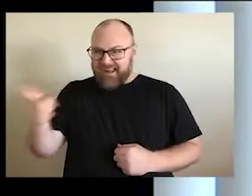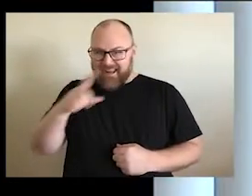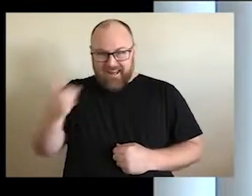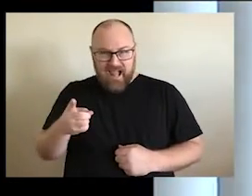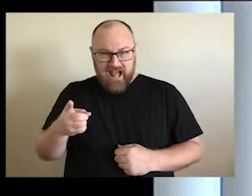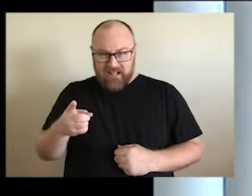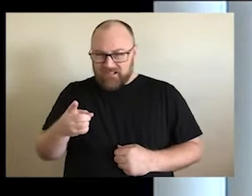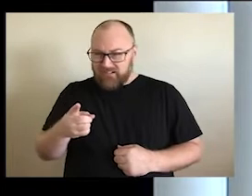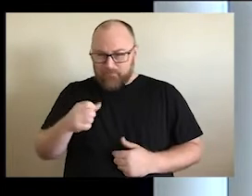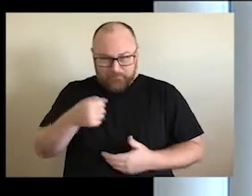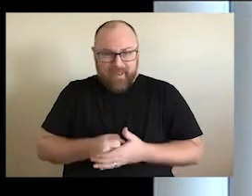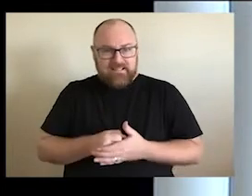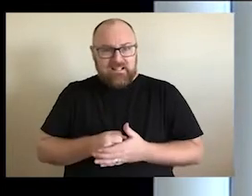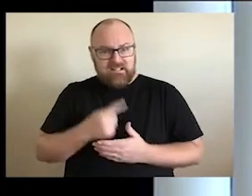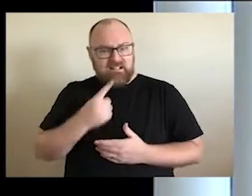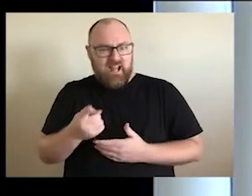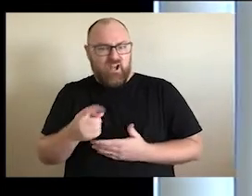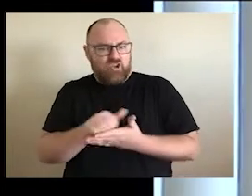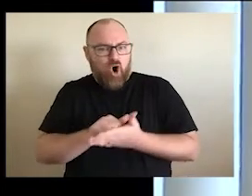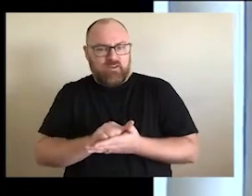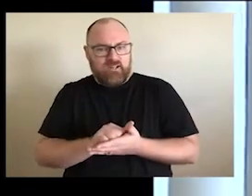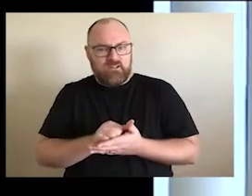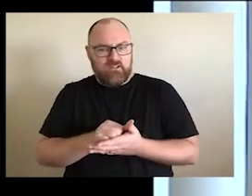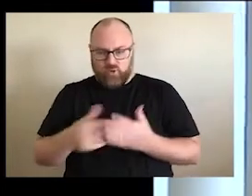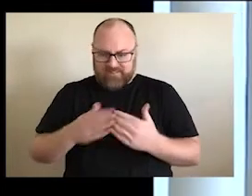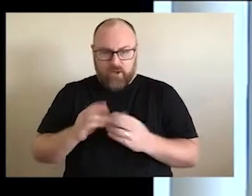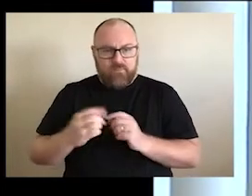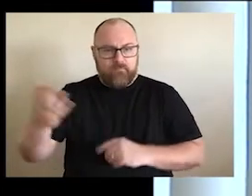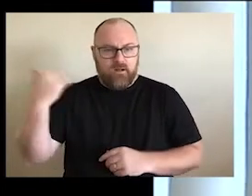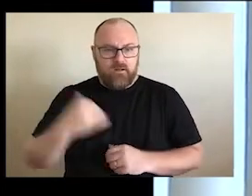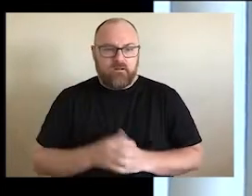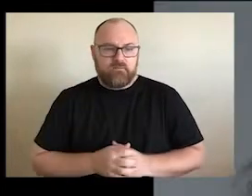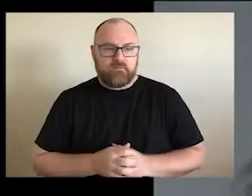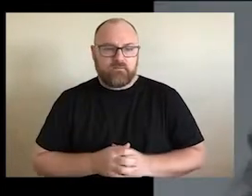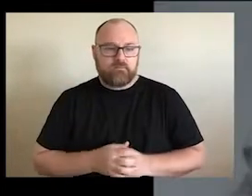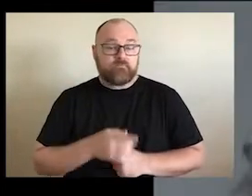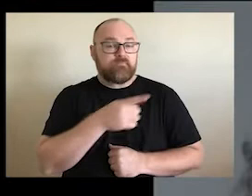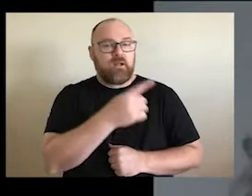things that you do in families, which use the with the past, in order to prep my progress in the future. There are apologies happening everywhere.